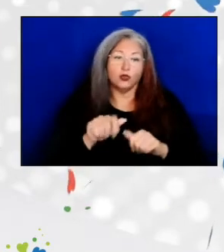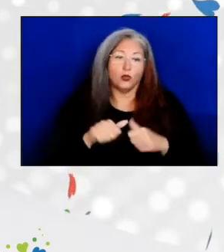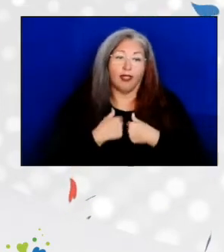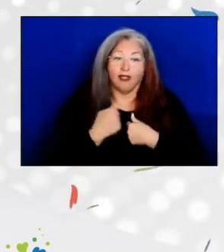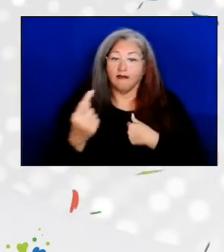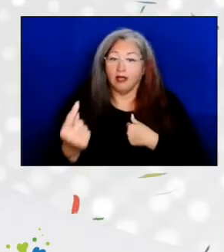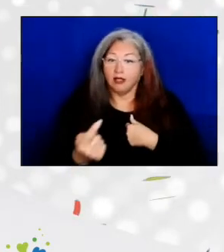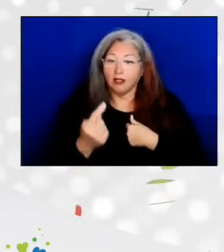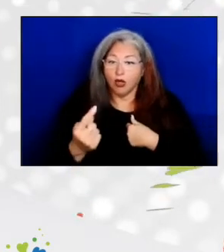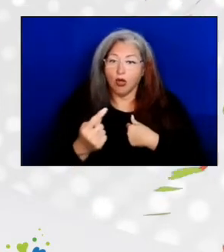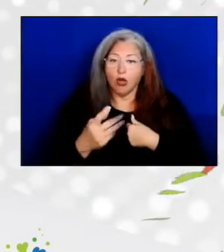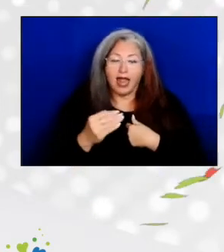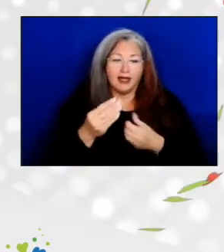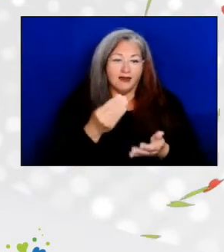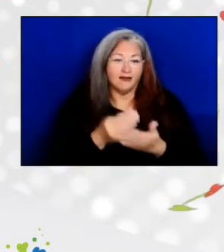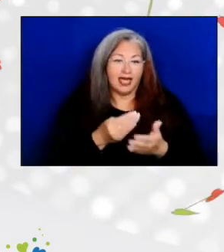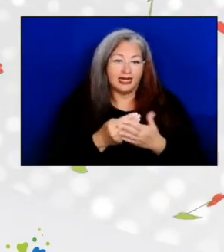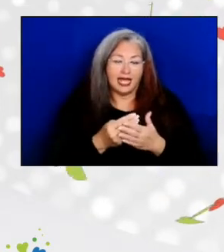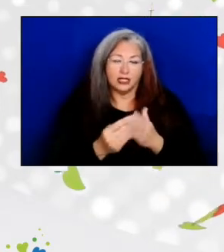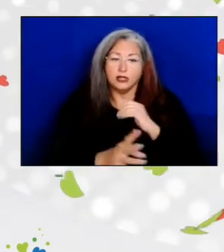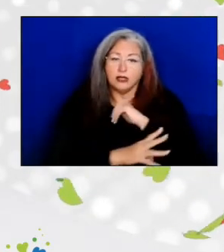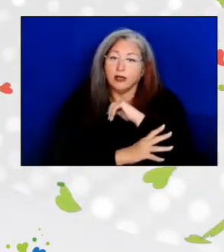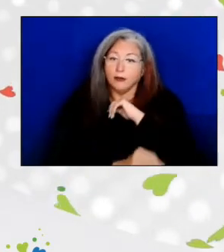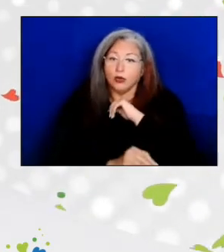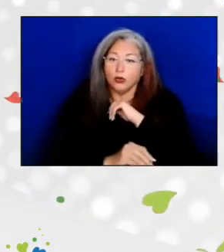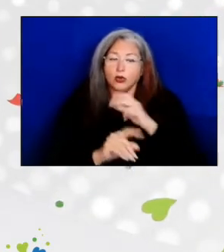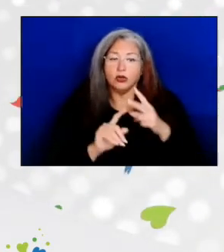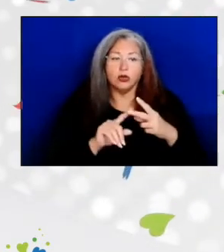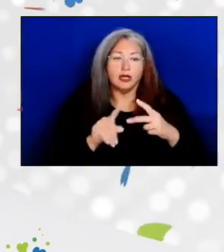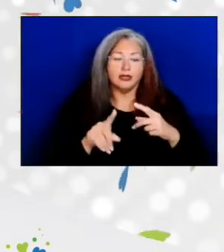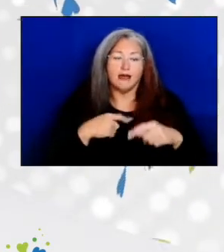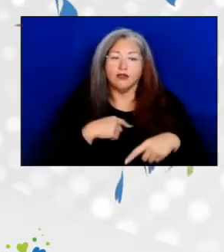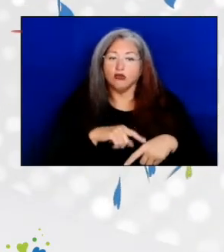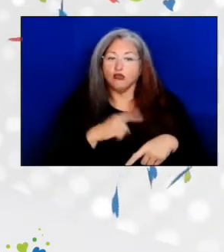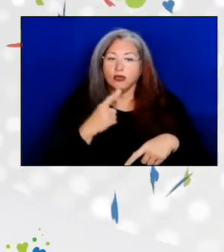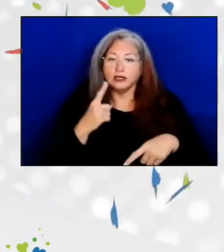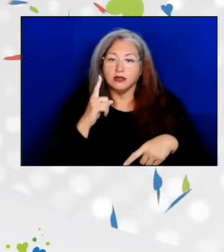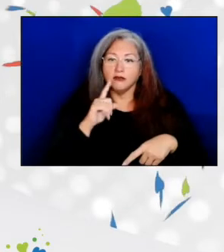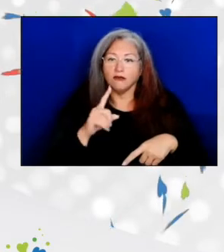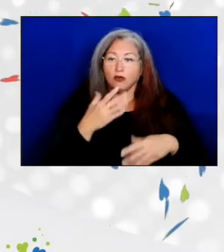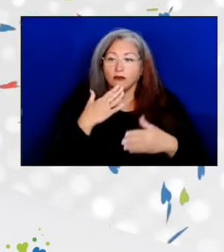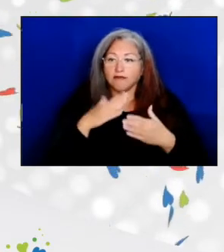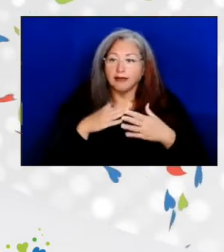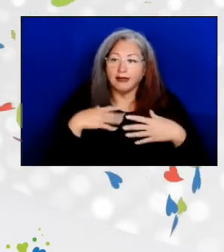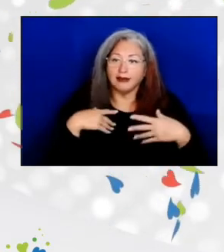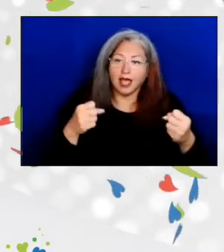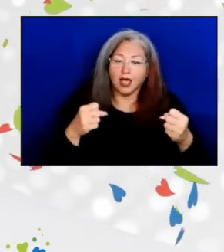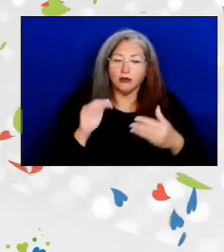who are financially poorer, who are at risk for poor health, less functionally fit,